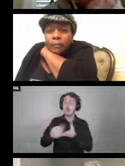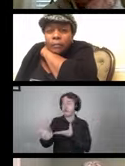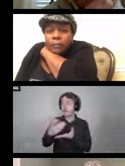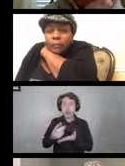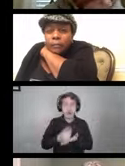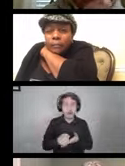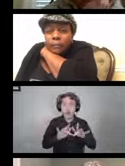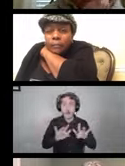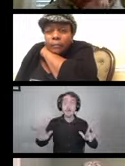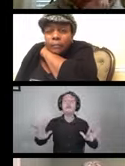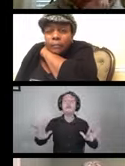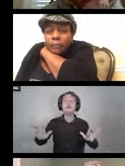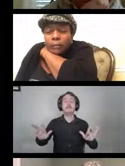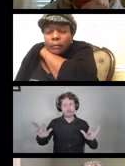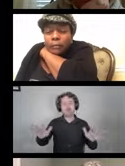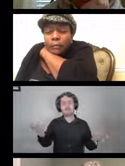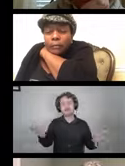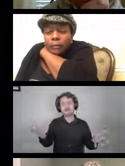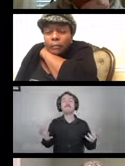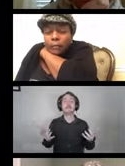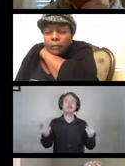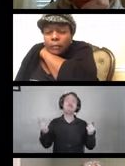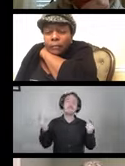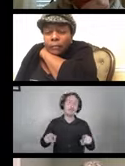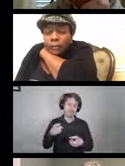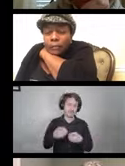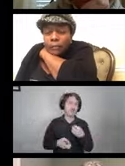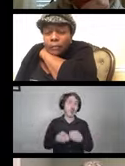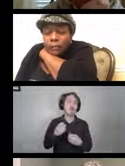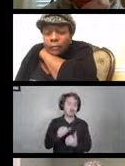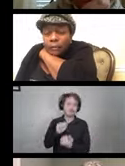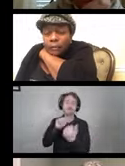This is a problem that we're all dealing with which